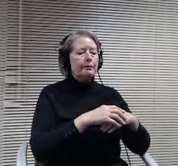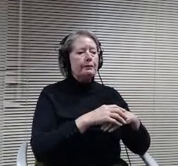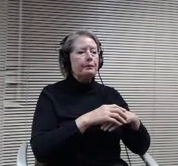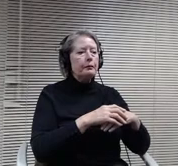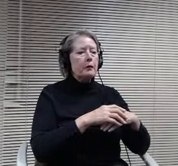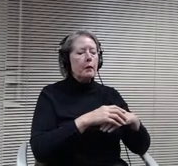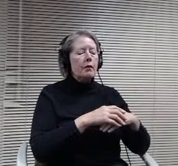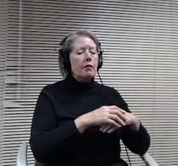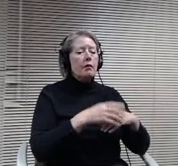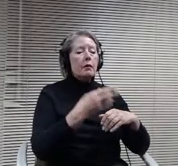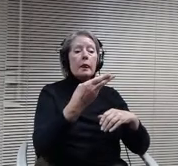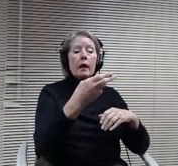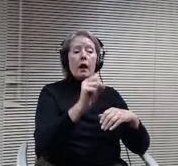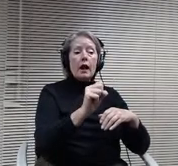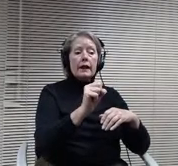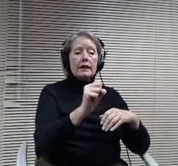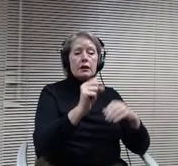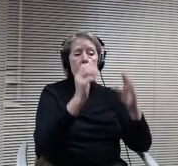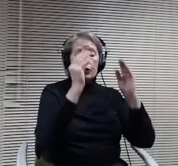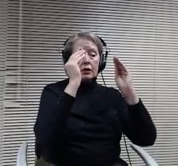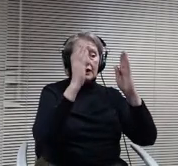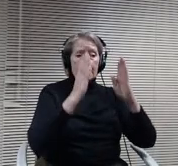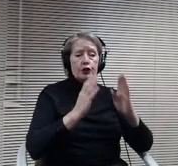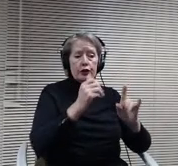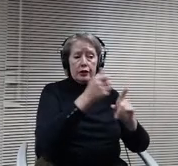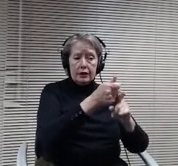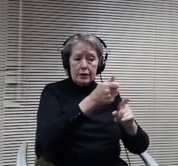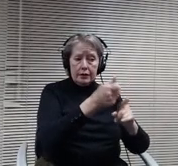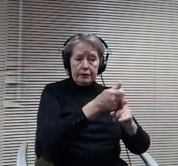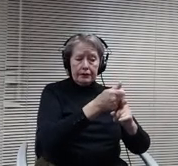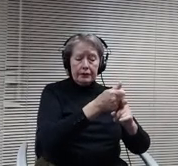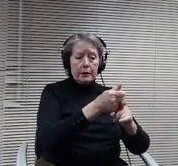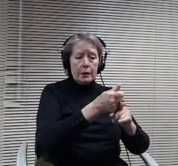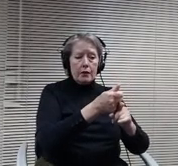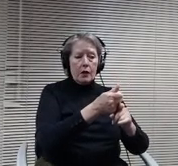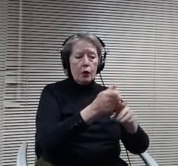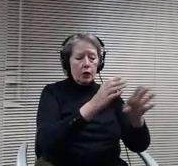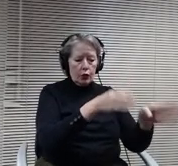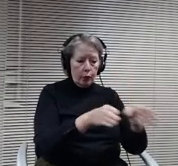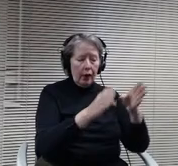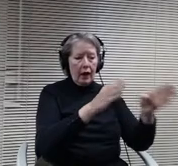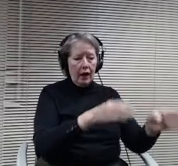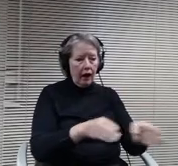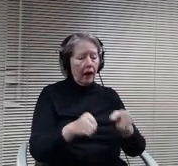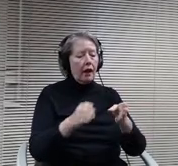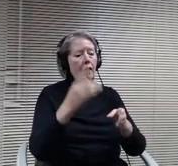course, high school teachers will be doing their planning to go into hybrid on the.